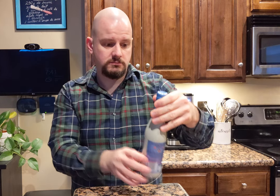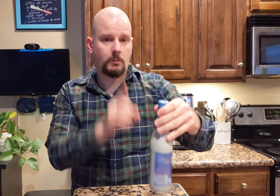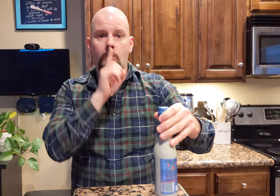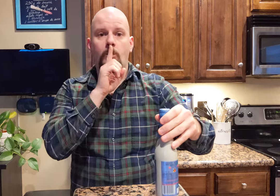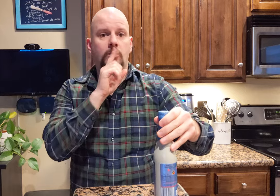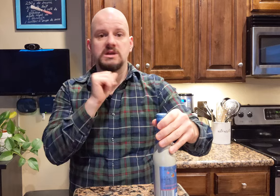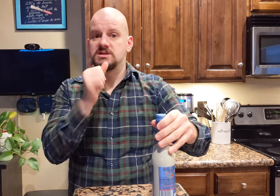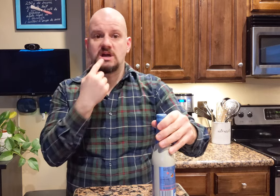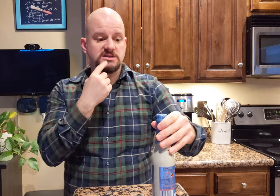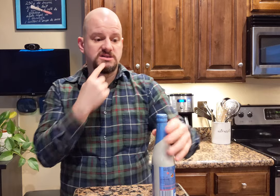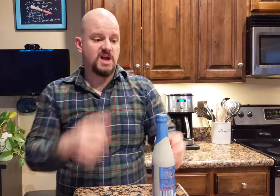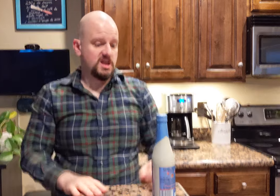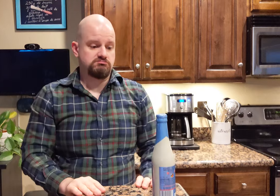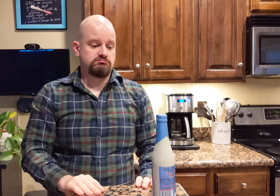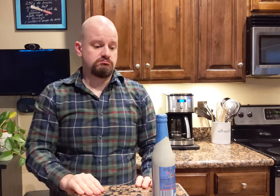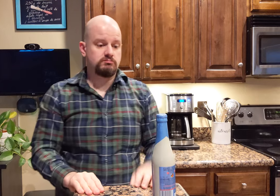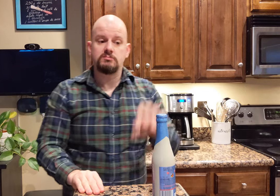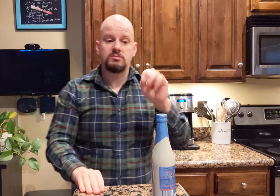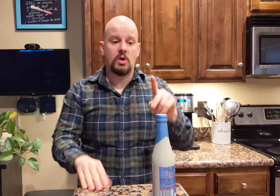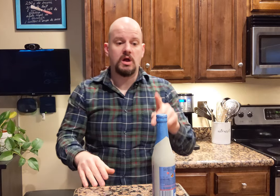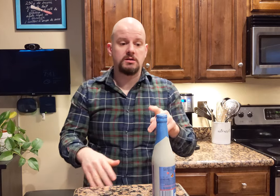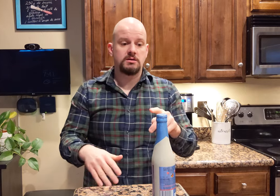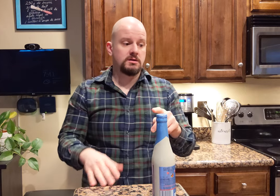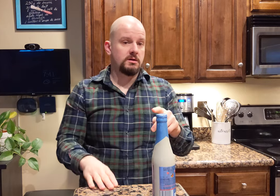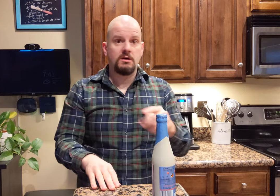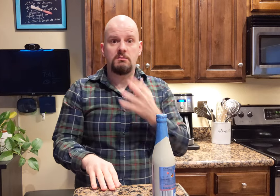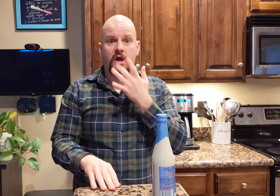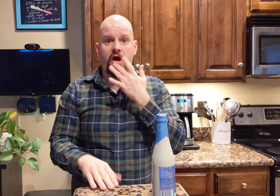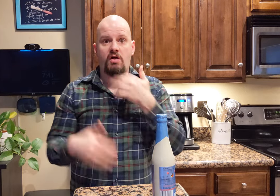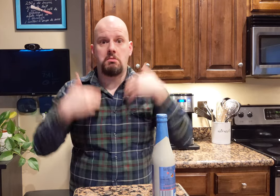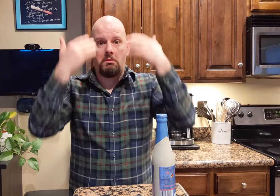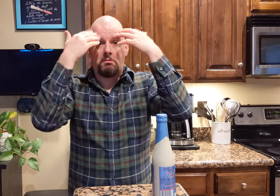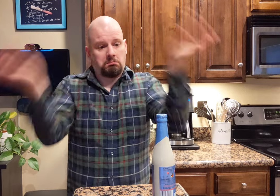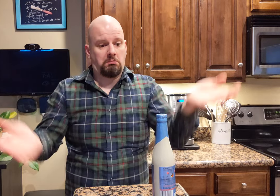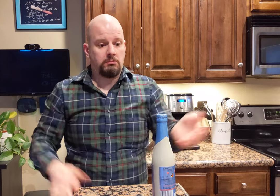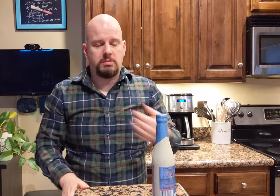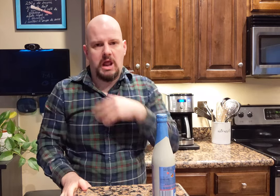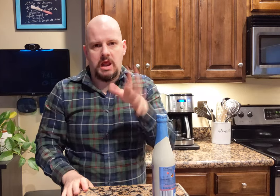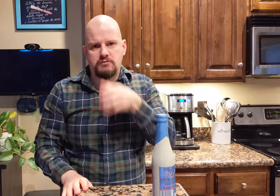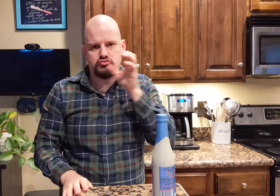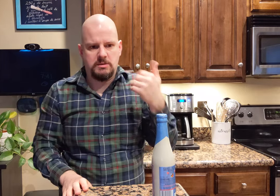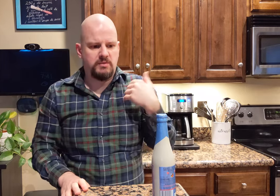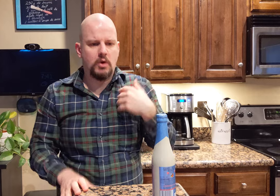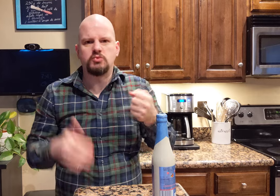Nope, it doesn't say. I have no idea what is the colour of its liquid because I haven't drink this before.